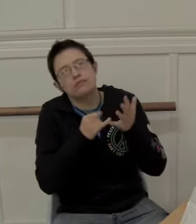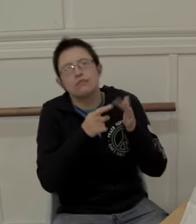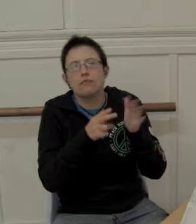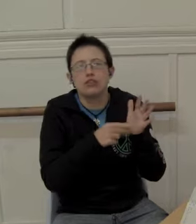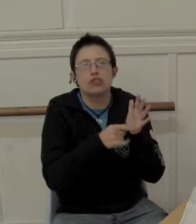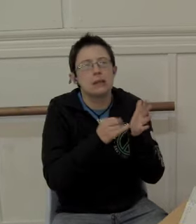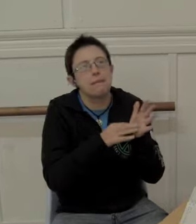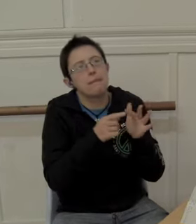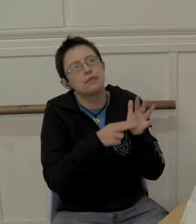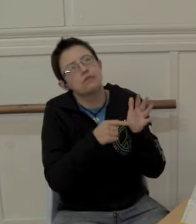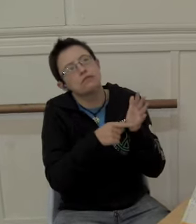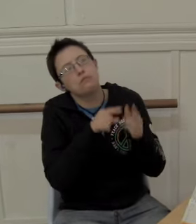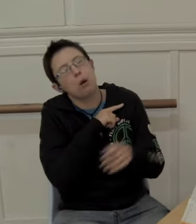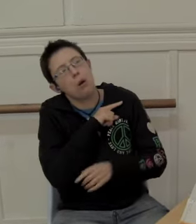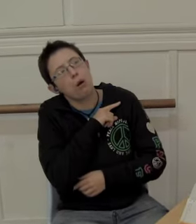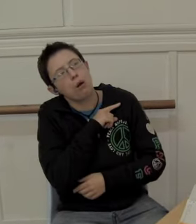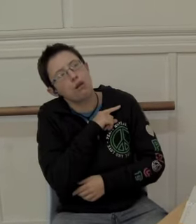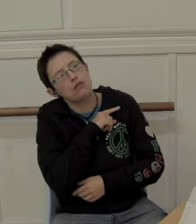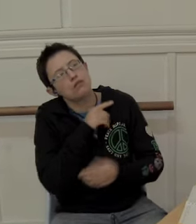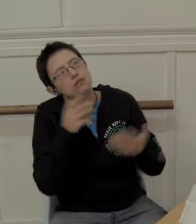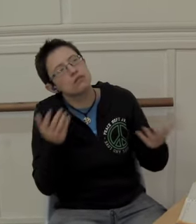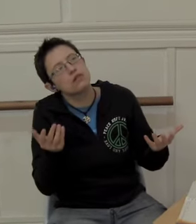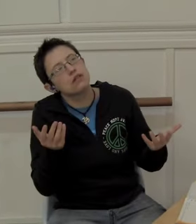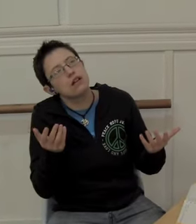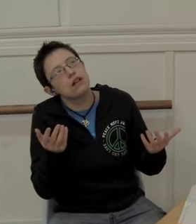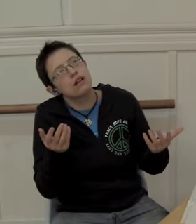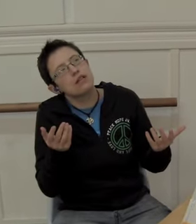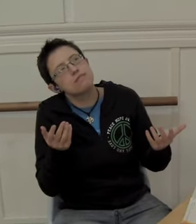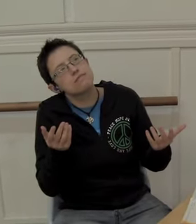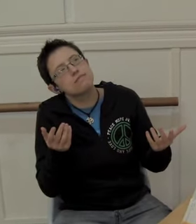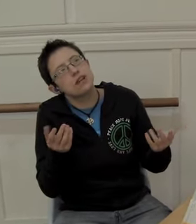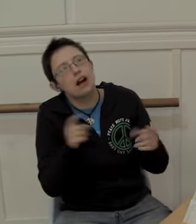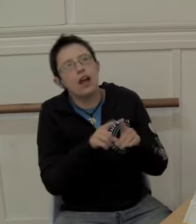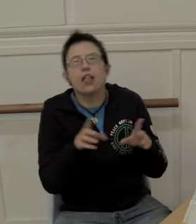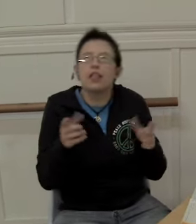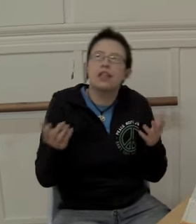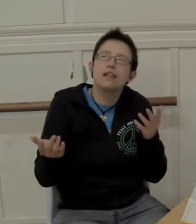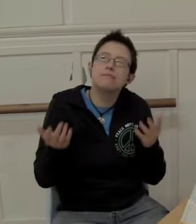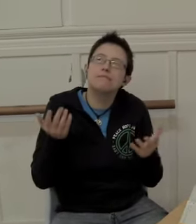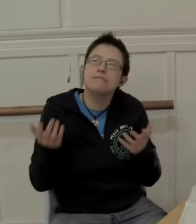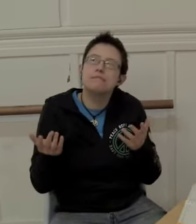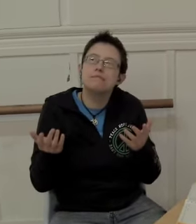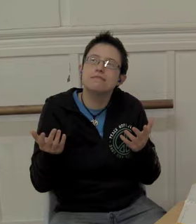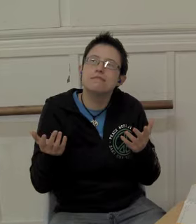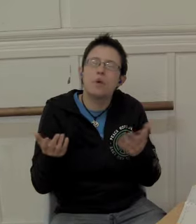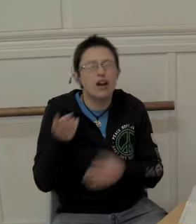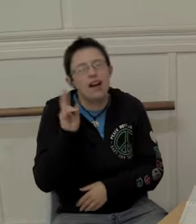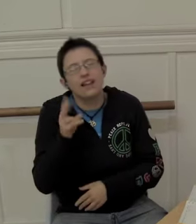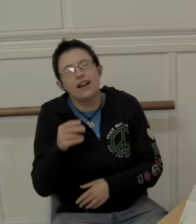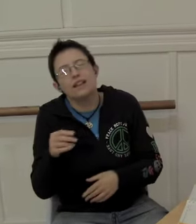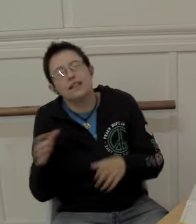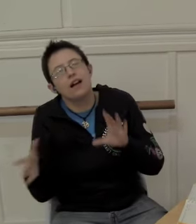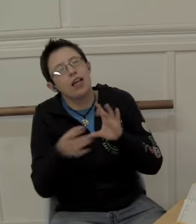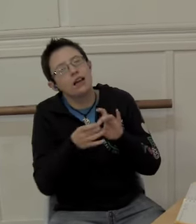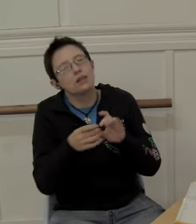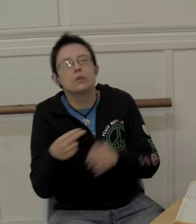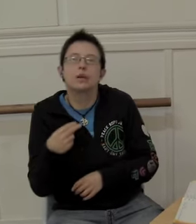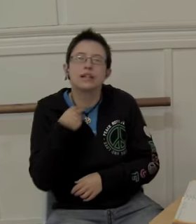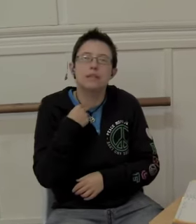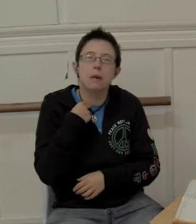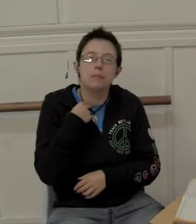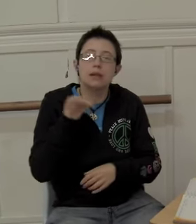The last one, 'resentment' because...its again linked with disappointment